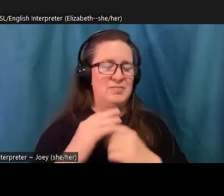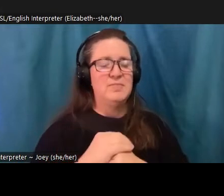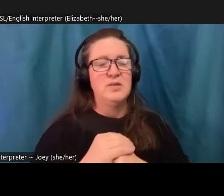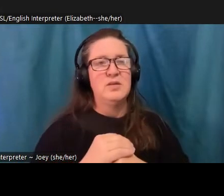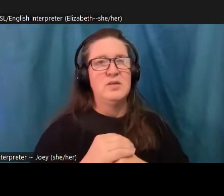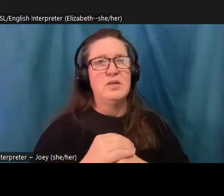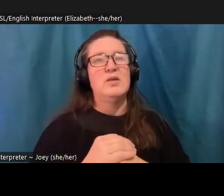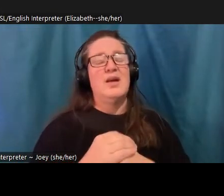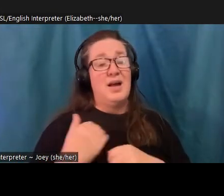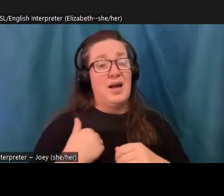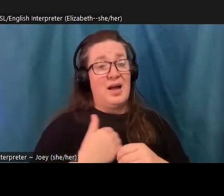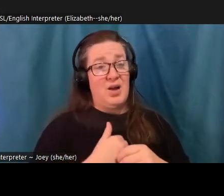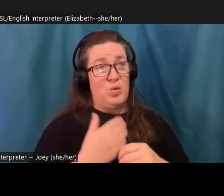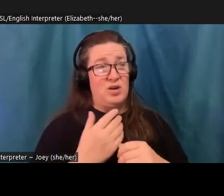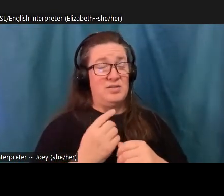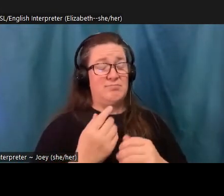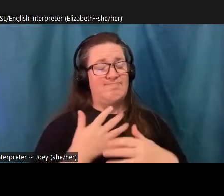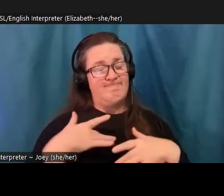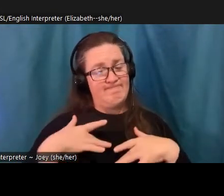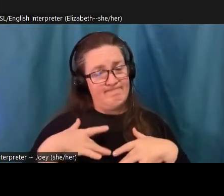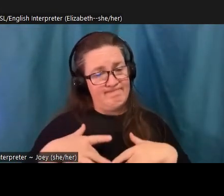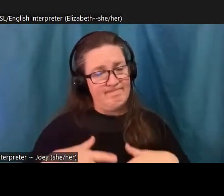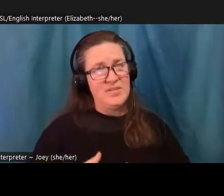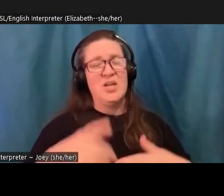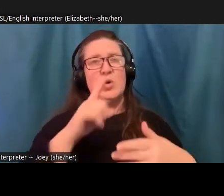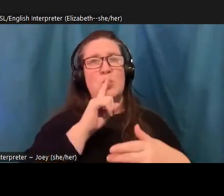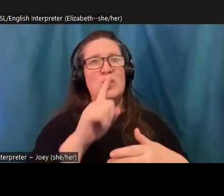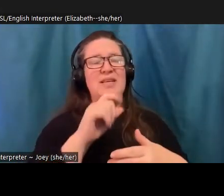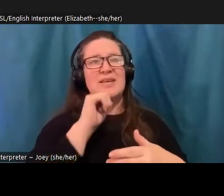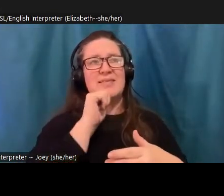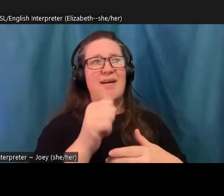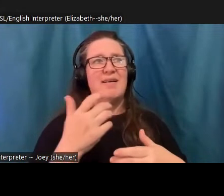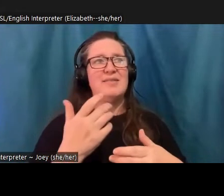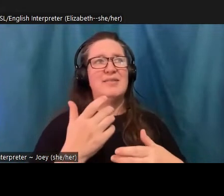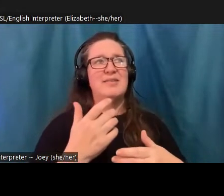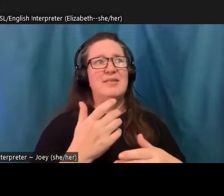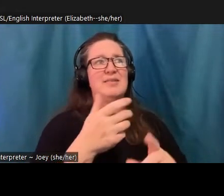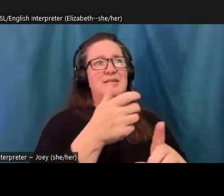isn't the crisis itself, so much as a longing for fellowship or the absence of a sense of purpose in the midst of